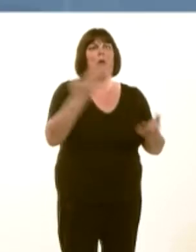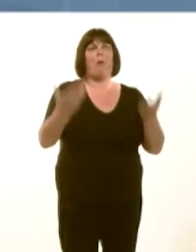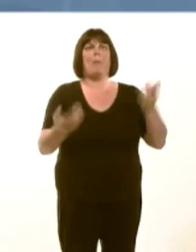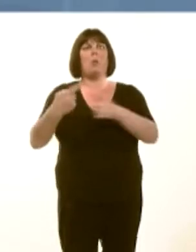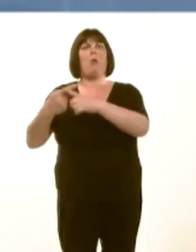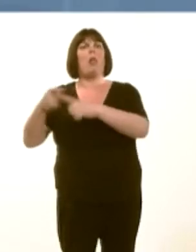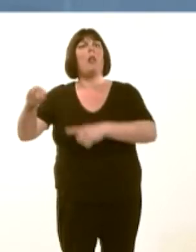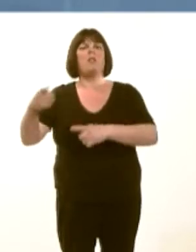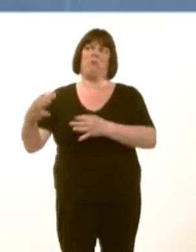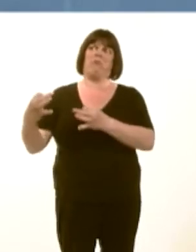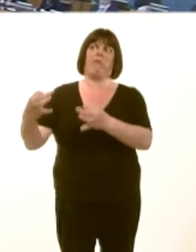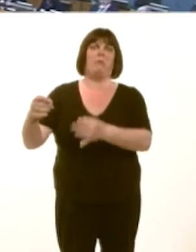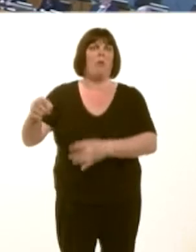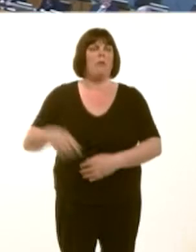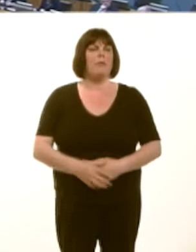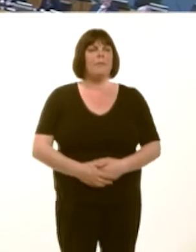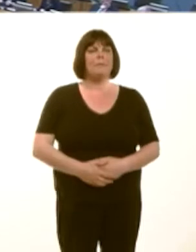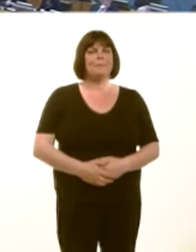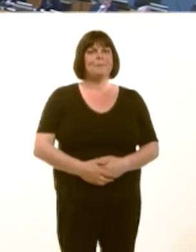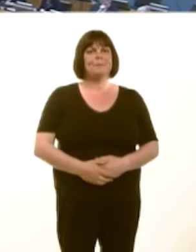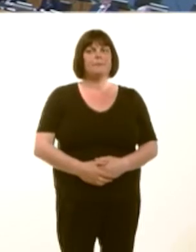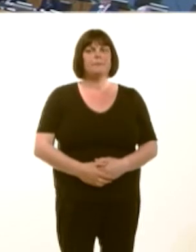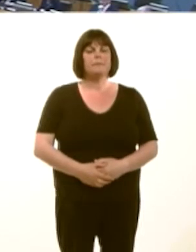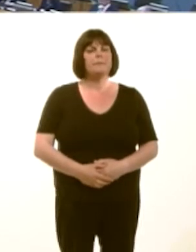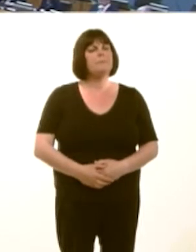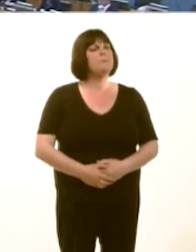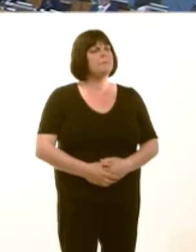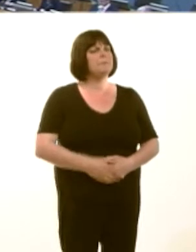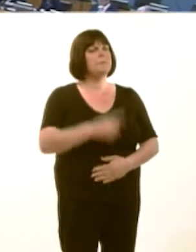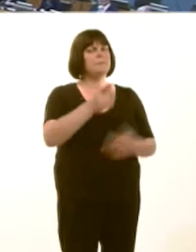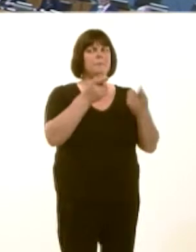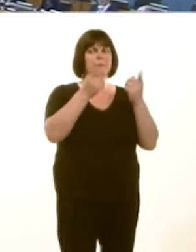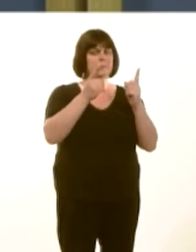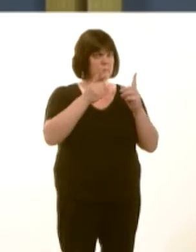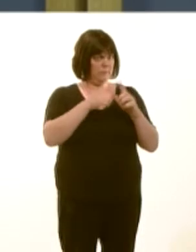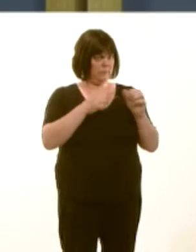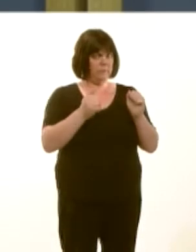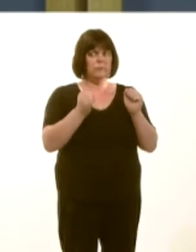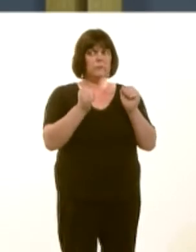Lindsay Whittle: First Minister, are you satisfied that all of the money spent on public and